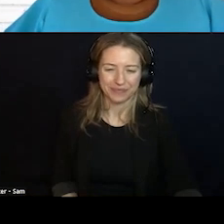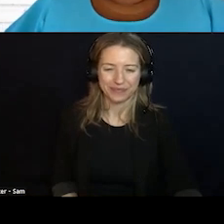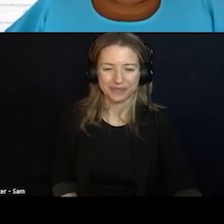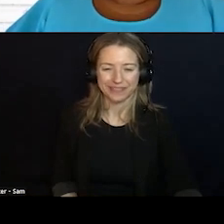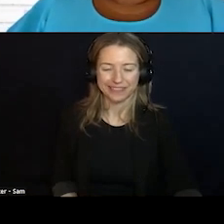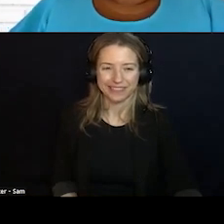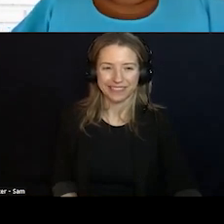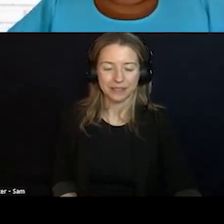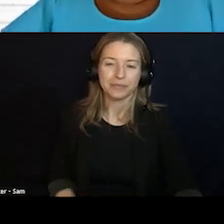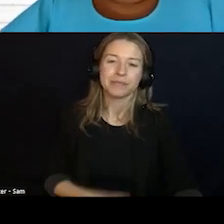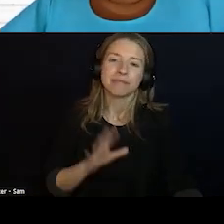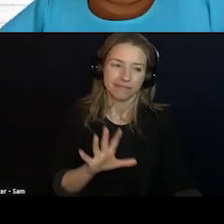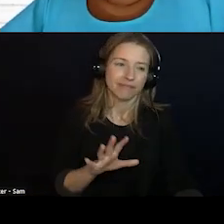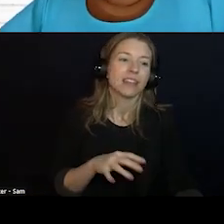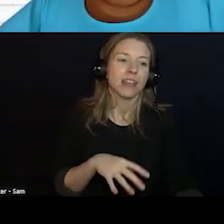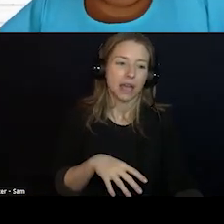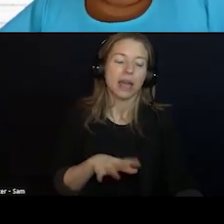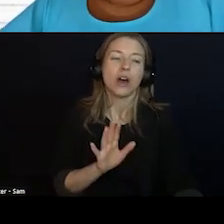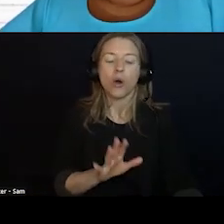AND, OF COURSE, THE BEHAVIORAL HEALTH SIDE WITH THE CARE TRAFFIC